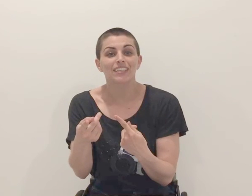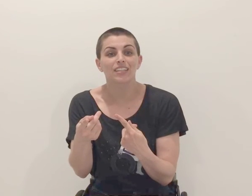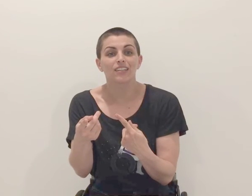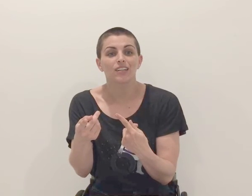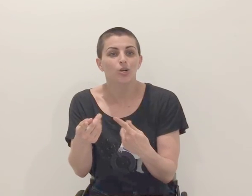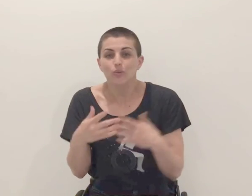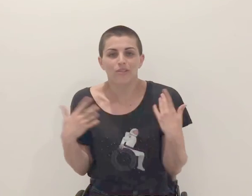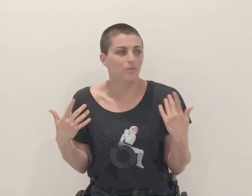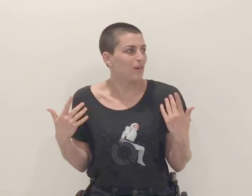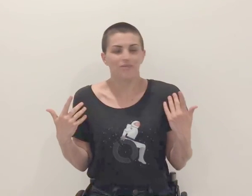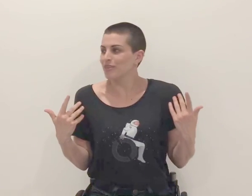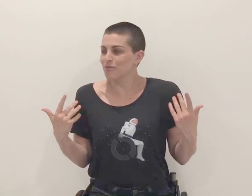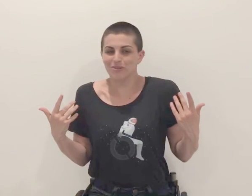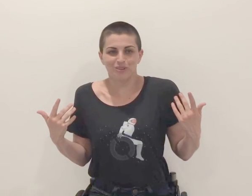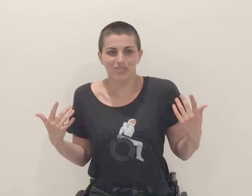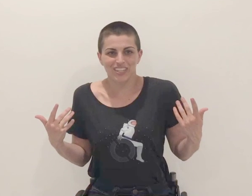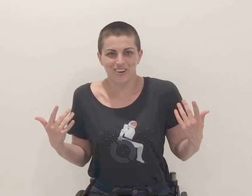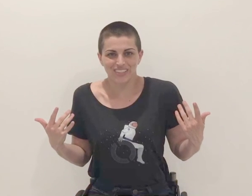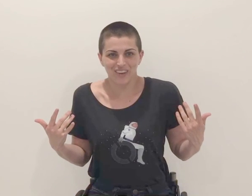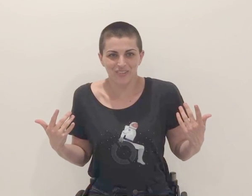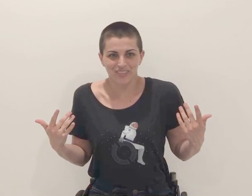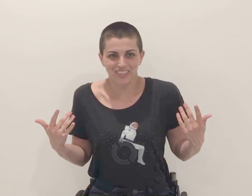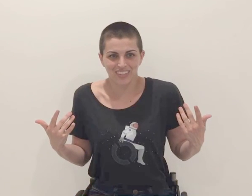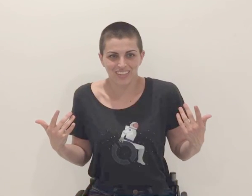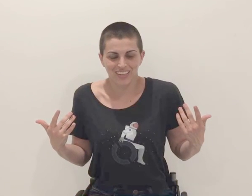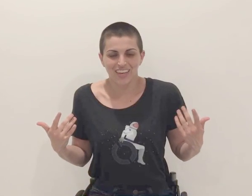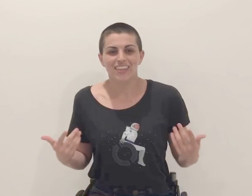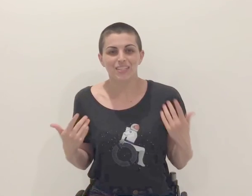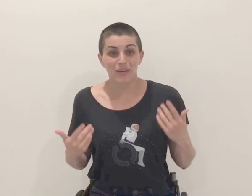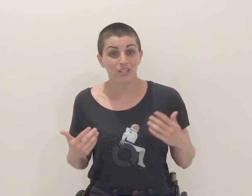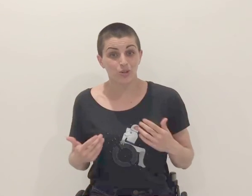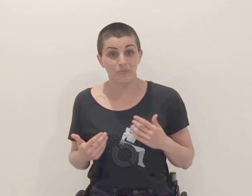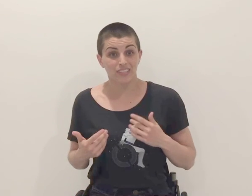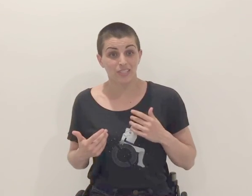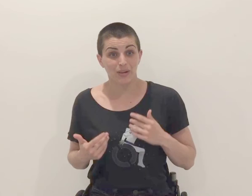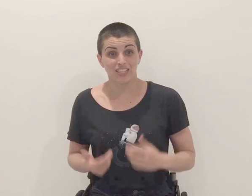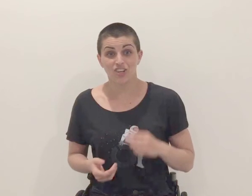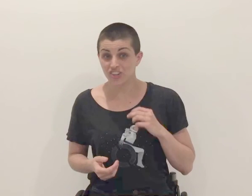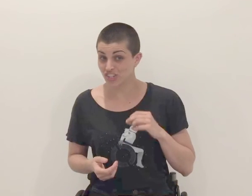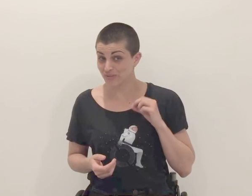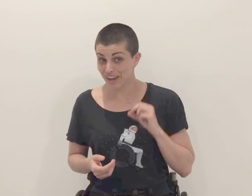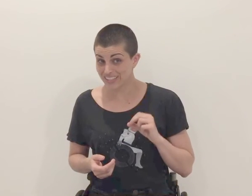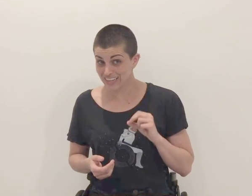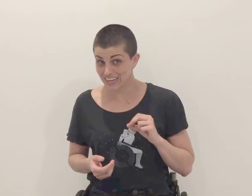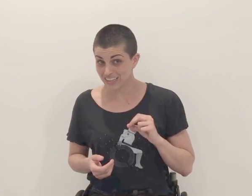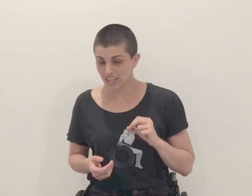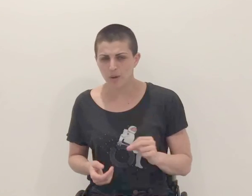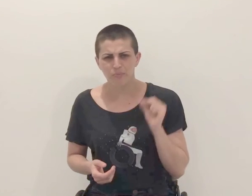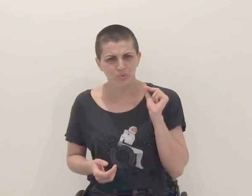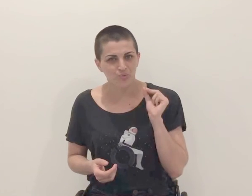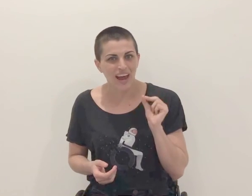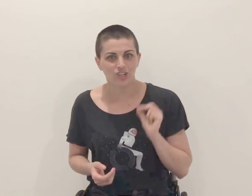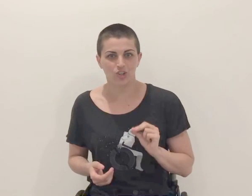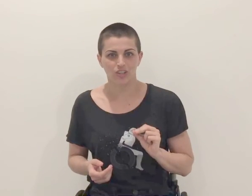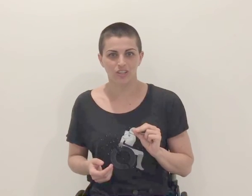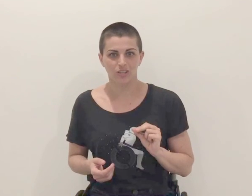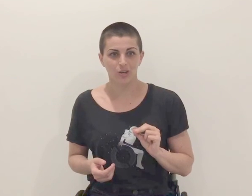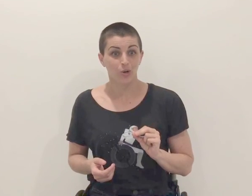that ideal rather than benefit from diversity ourselves. This makes Crips in Space not just fascinating, but radical: